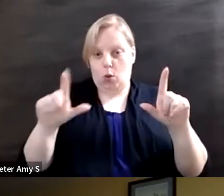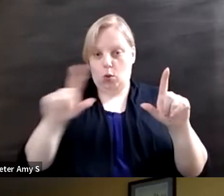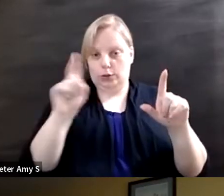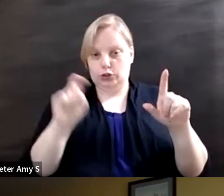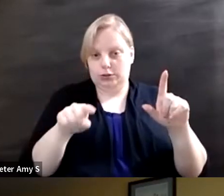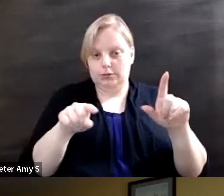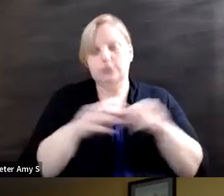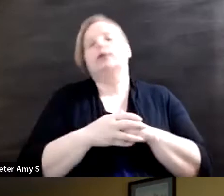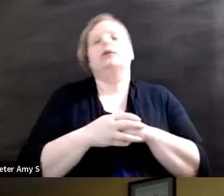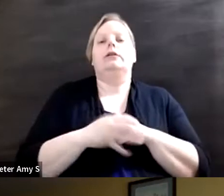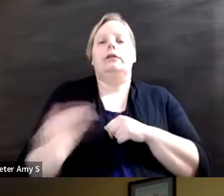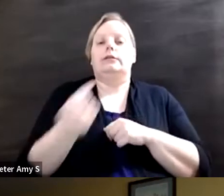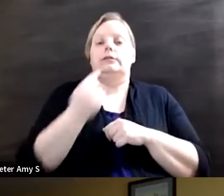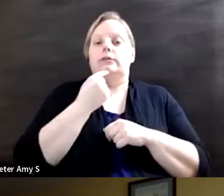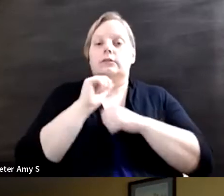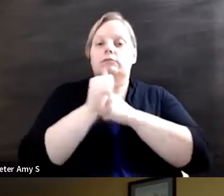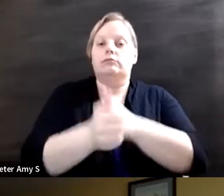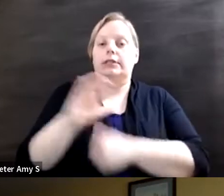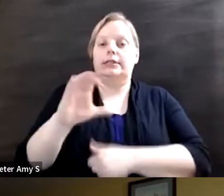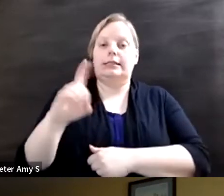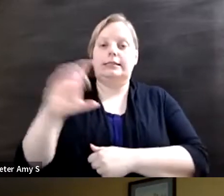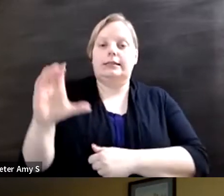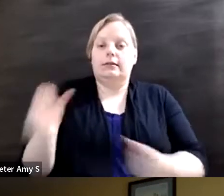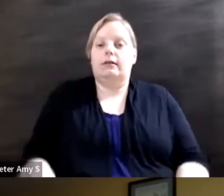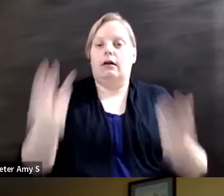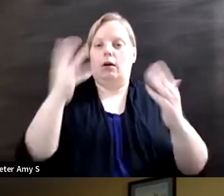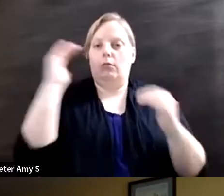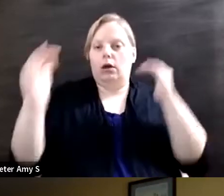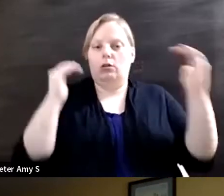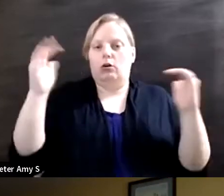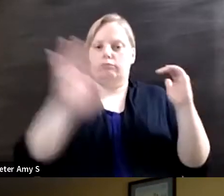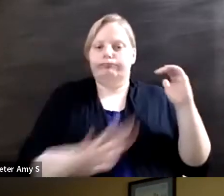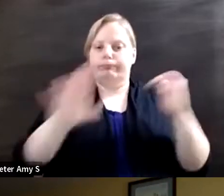that asks according to the CDC how many adults in the U.S. live with a disability